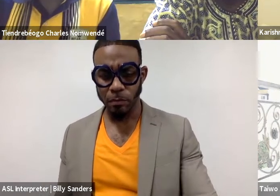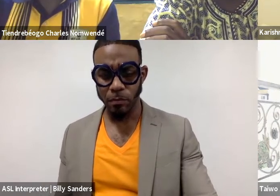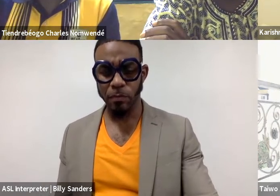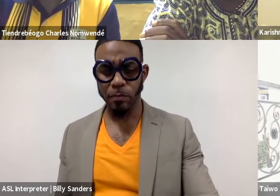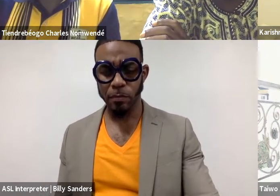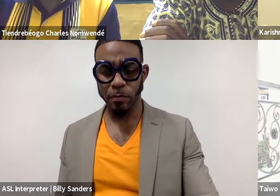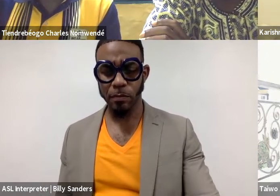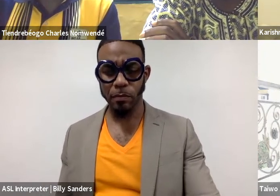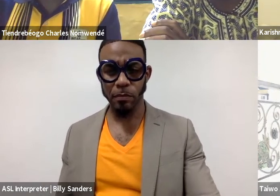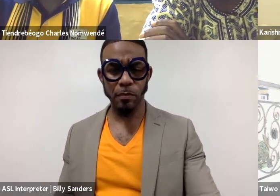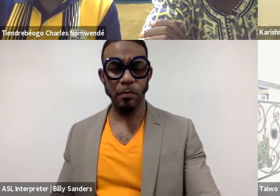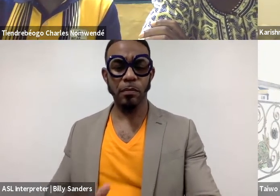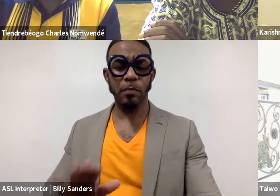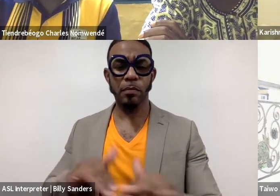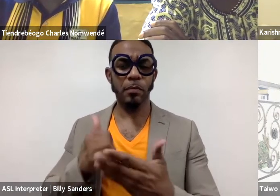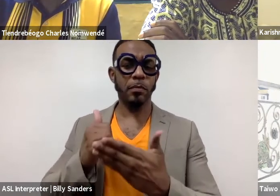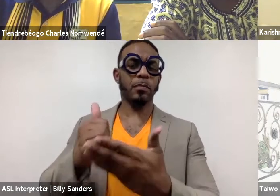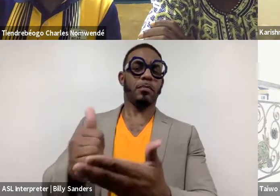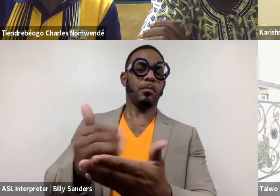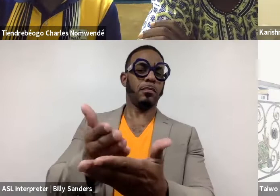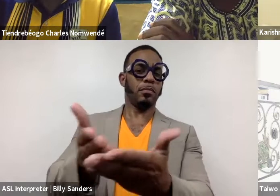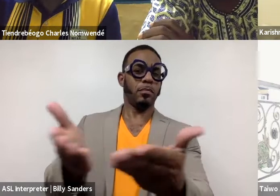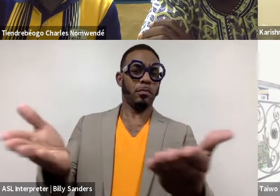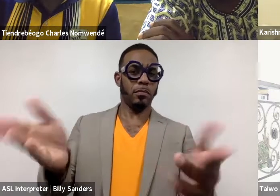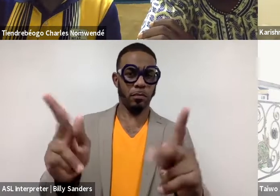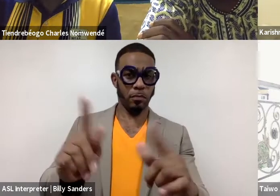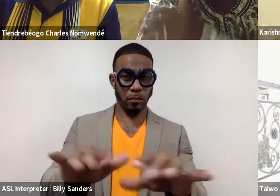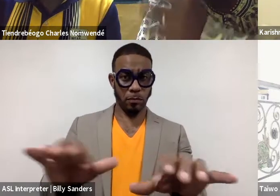How can I help people to do philosophical exercise?